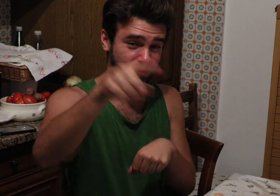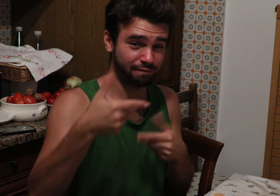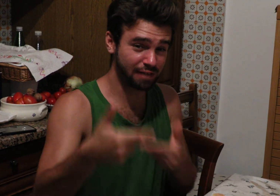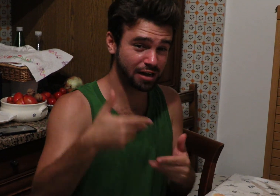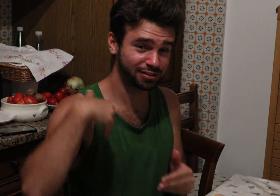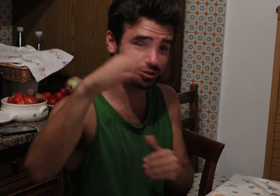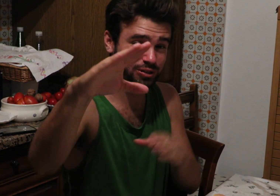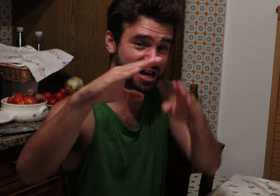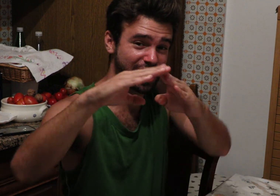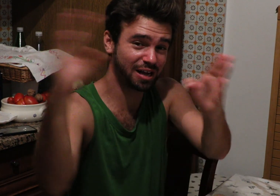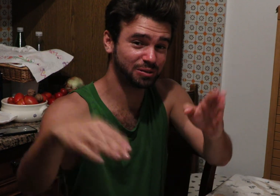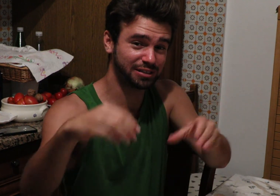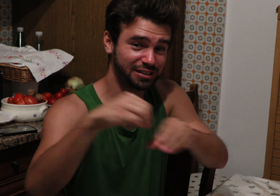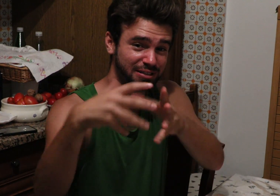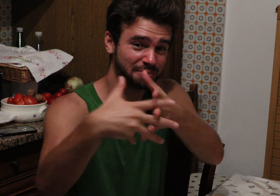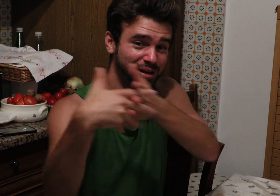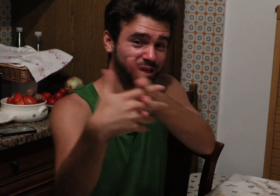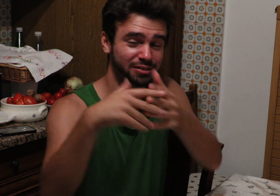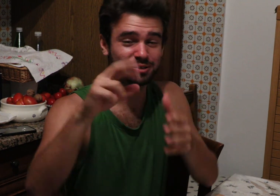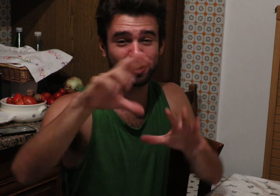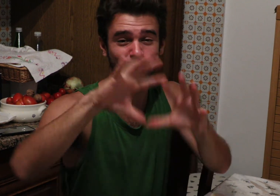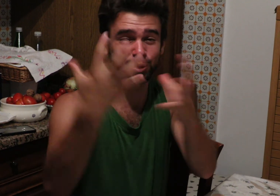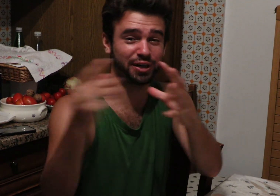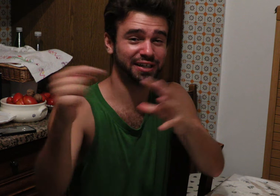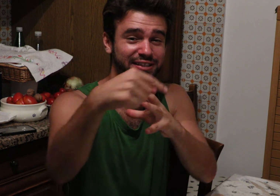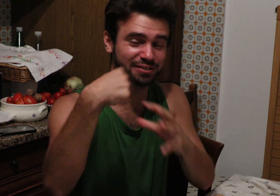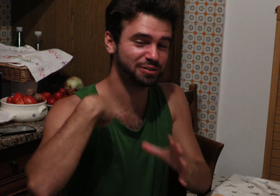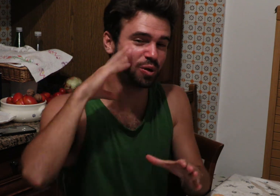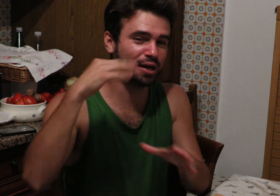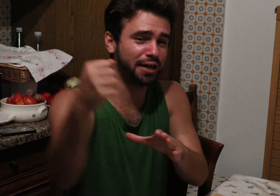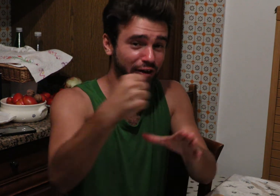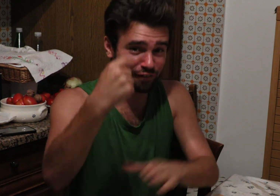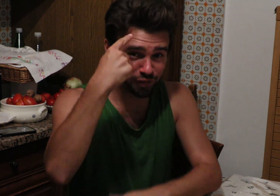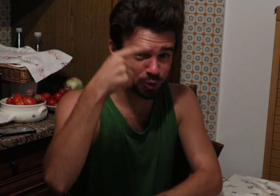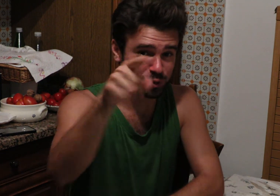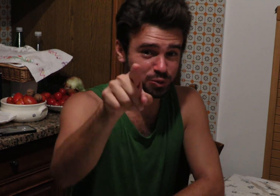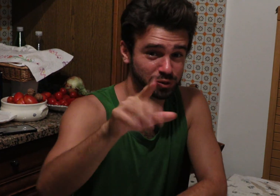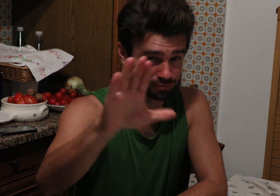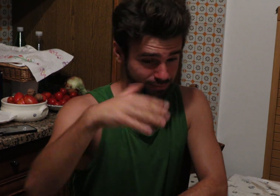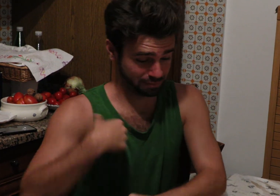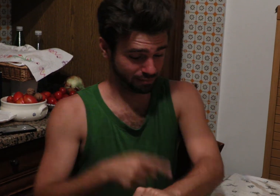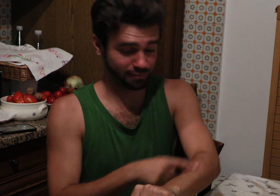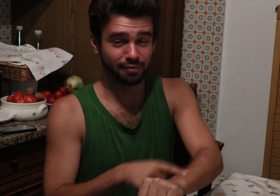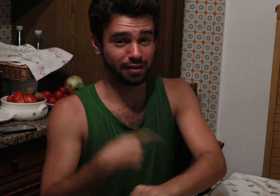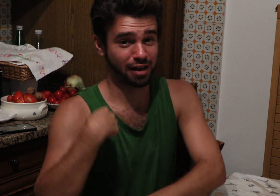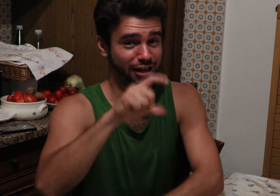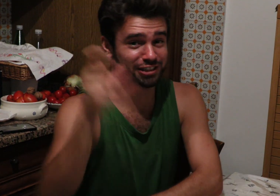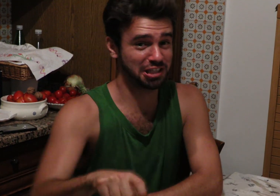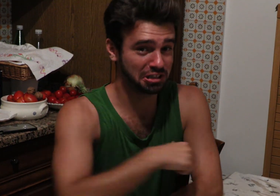Be sure to invite me to your house next time whenever I am in the United States! Or anywhere in the world! I'll be your chef. My bloodline comes from Italy!